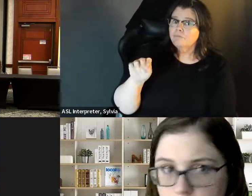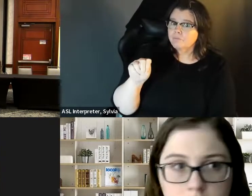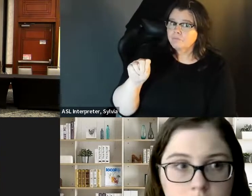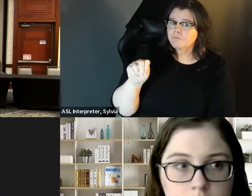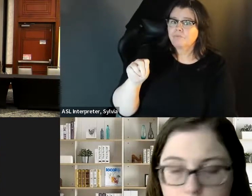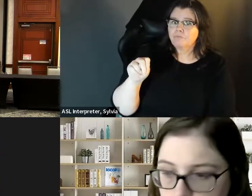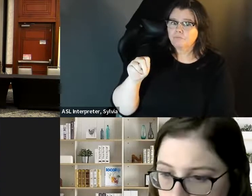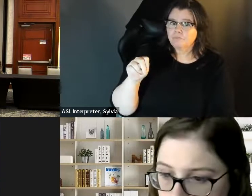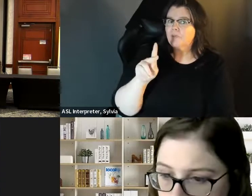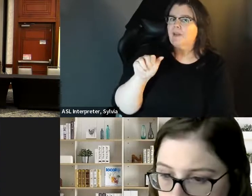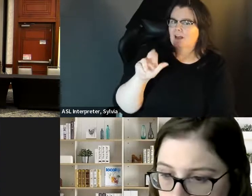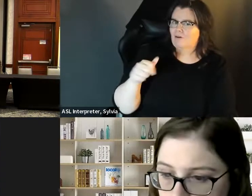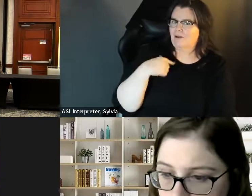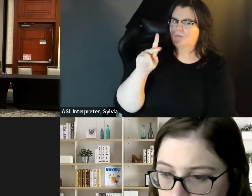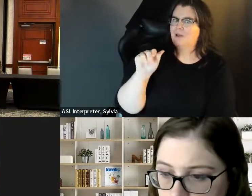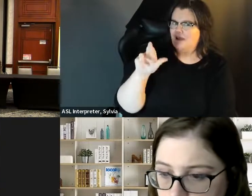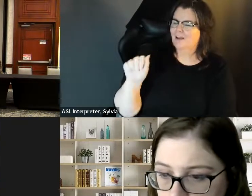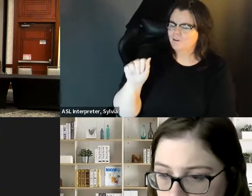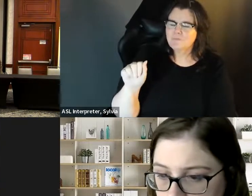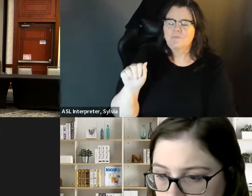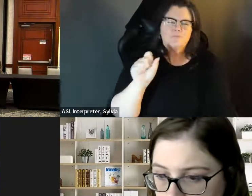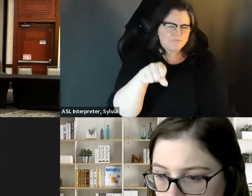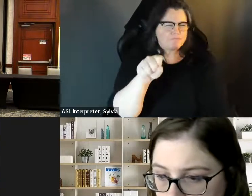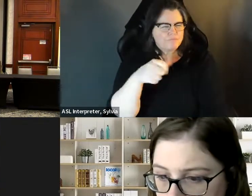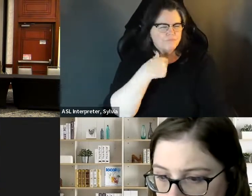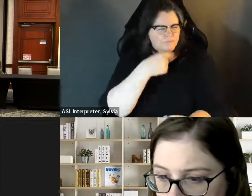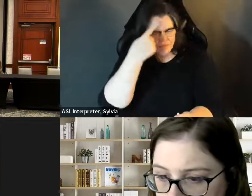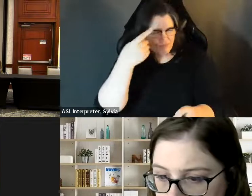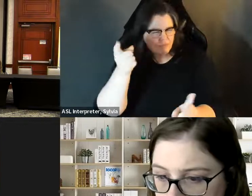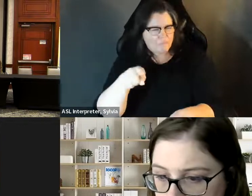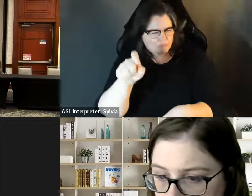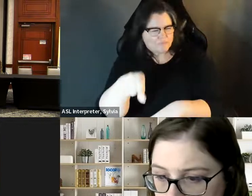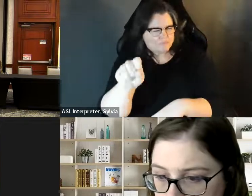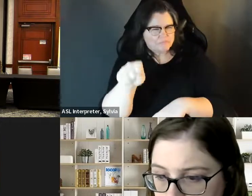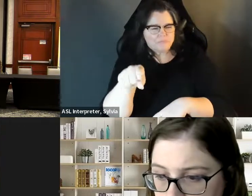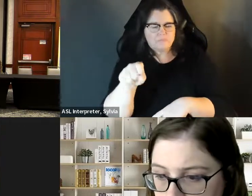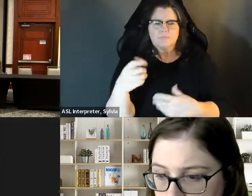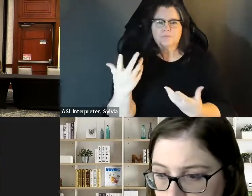after you get elected. » I agree. This is Kara. I agree with that. I think as you are following the